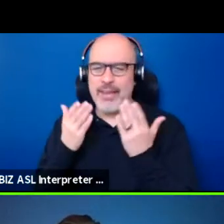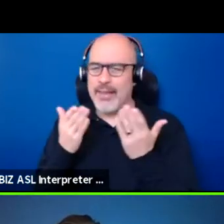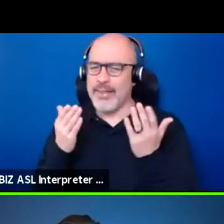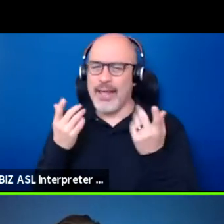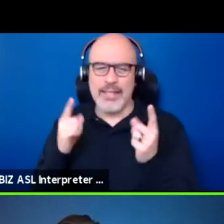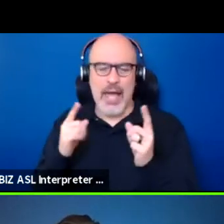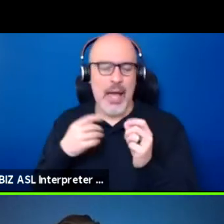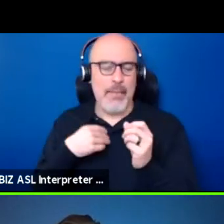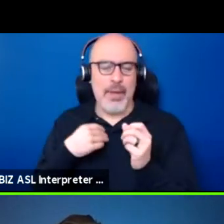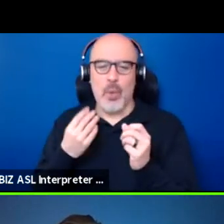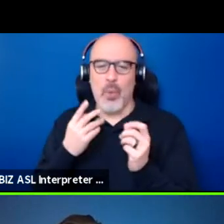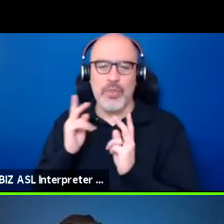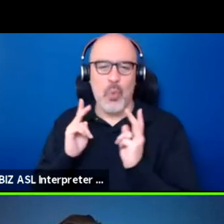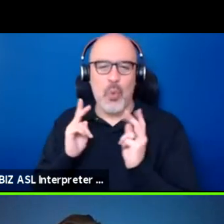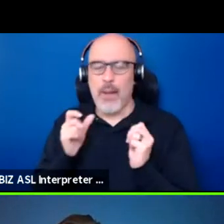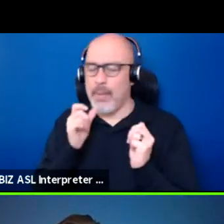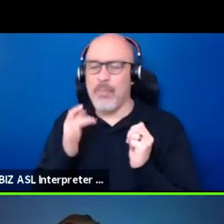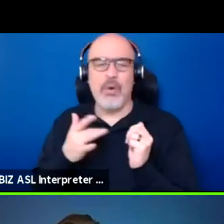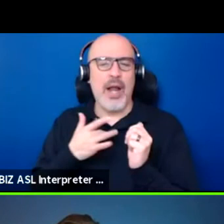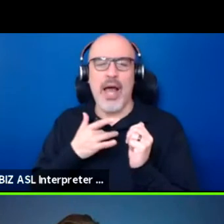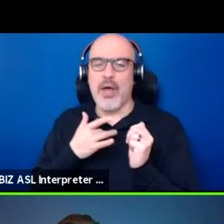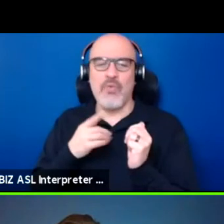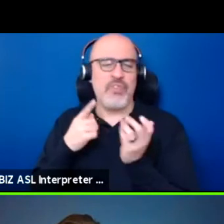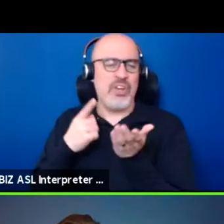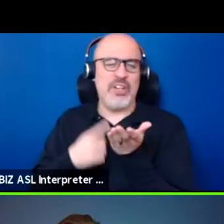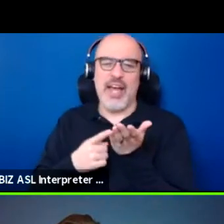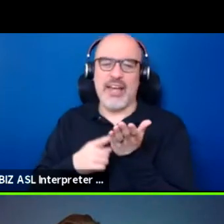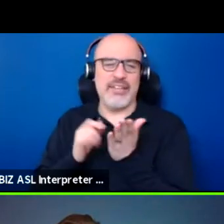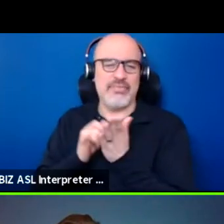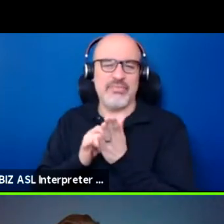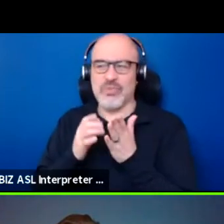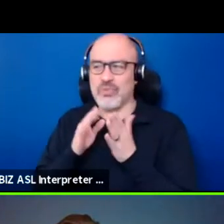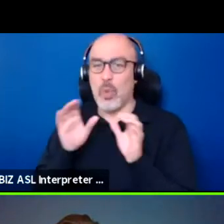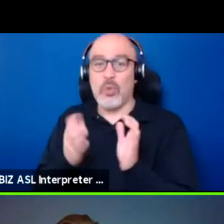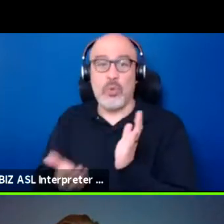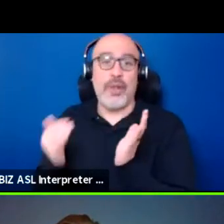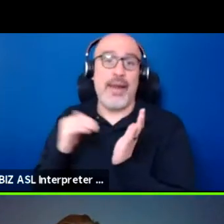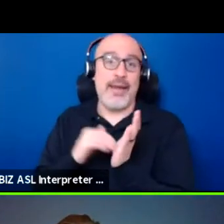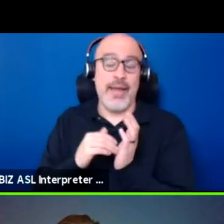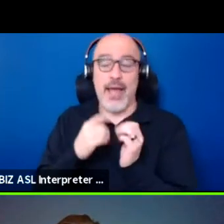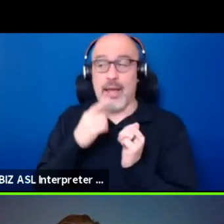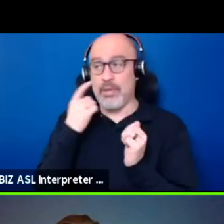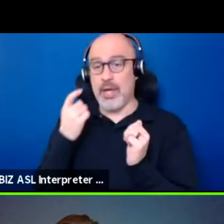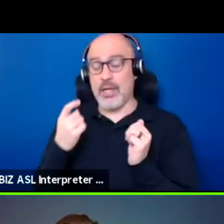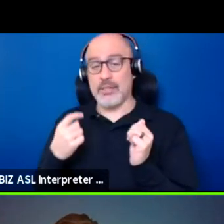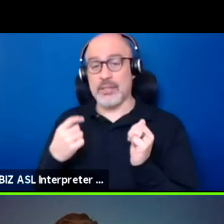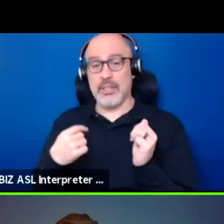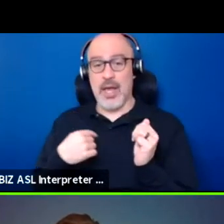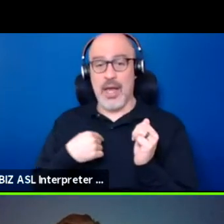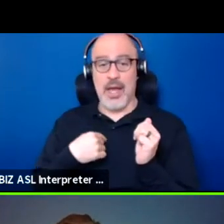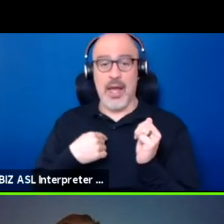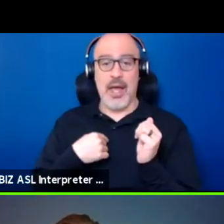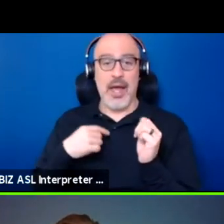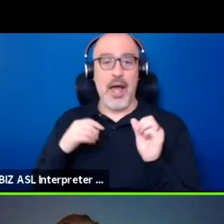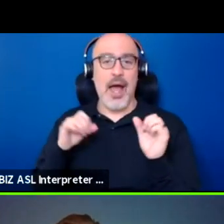and I just don't feel like going down that road because, hey, I am capably violent